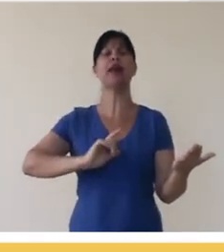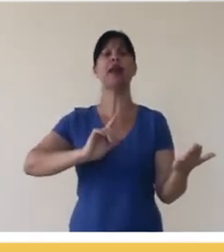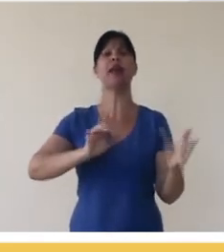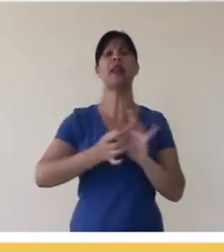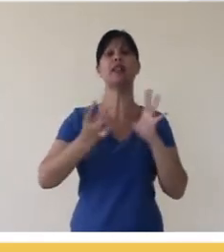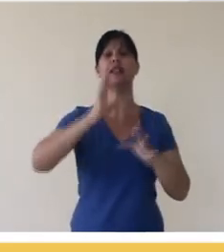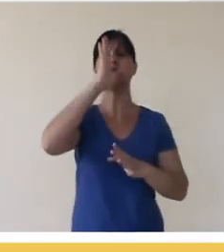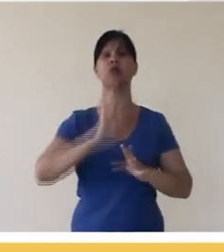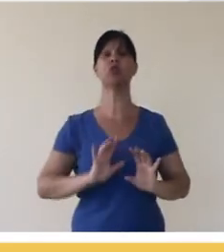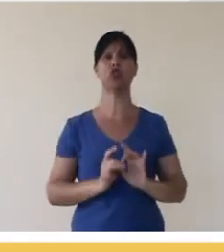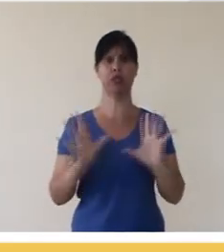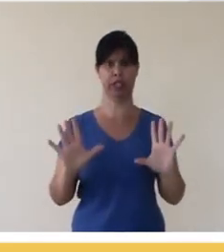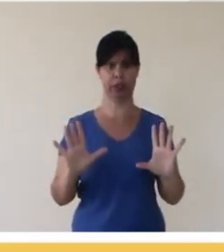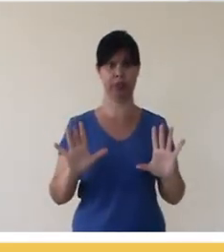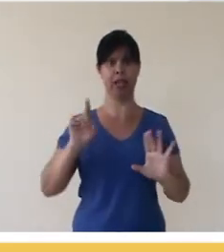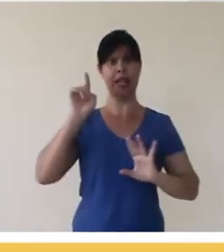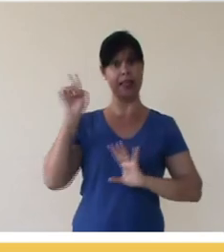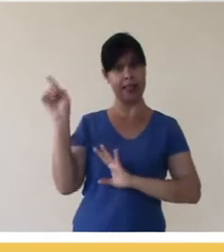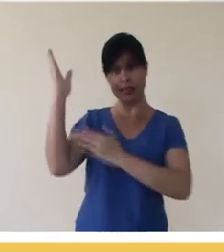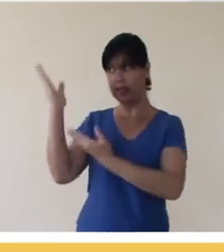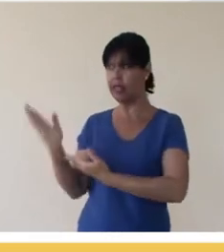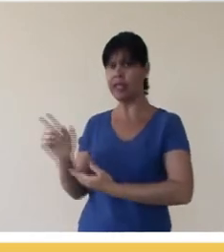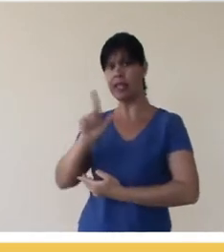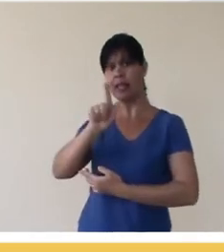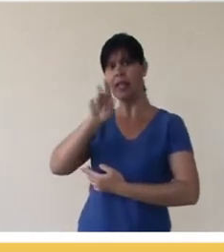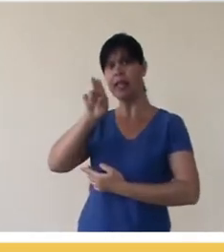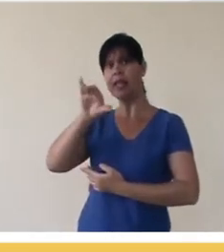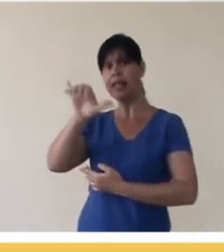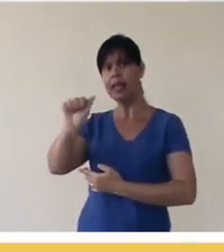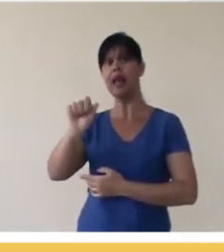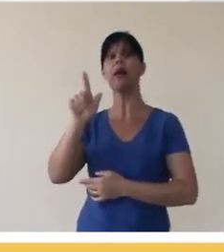licenses, in this guide you can choose which are the original licenses of that